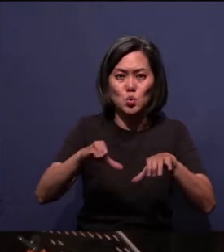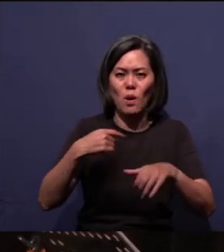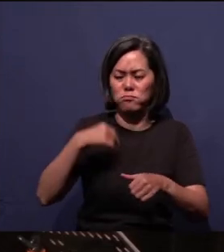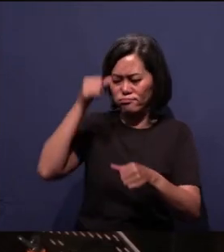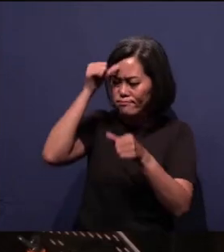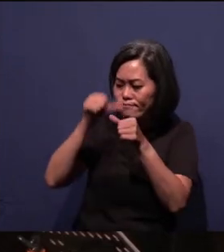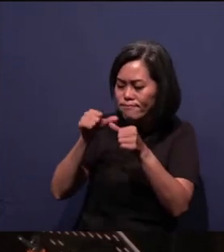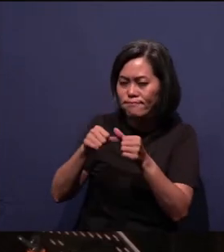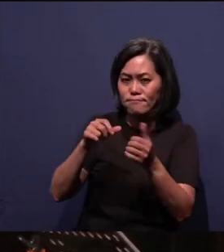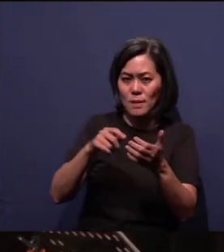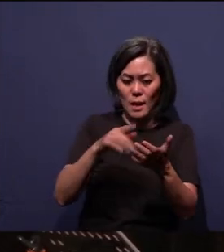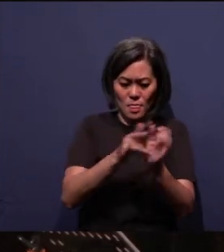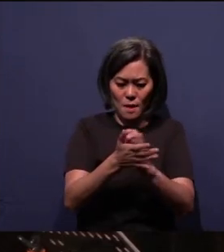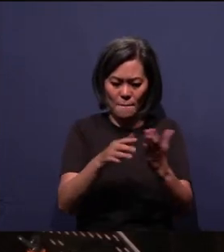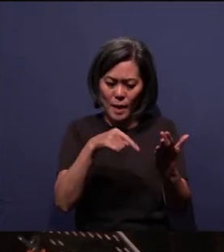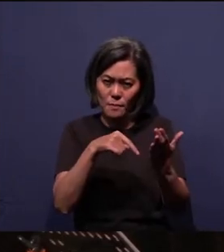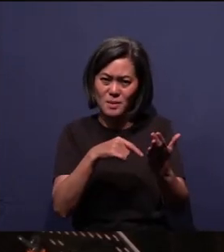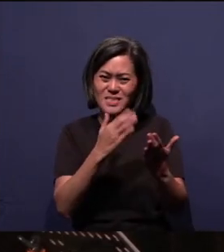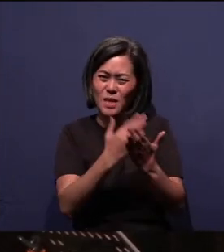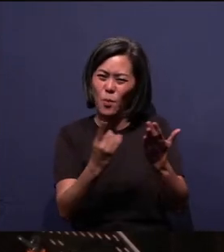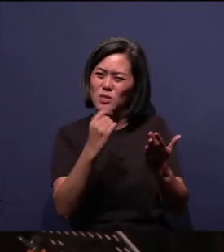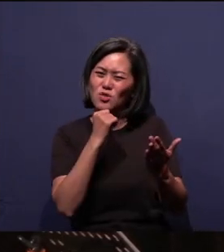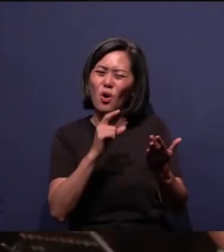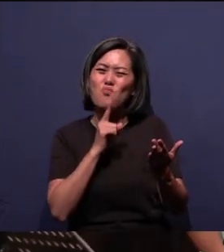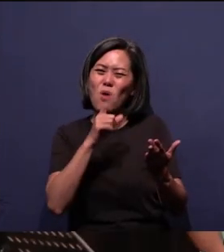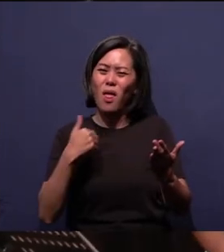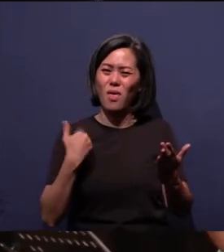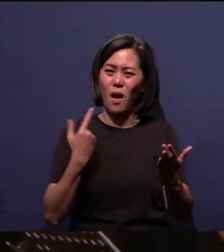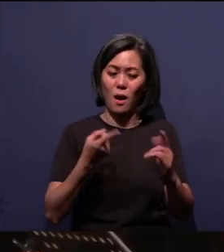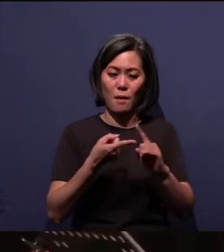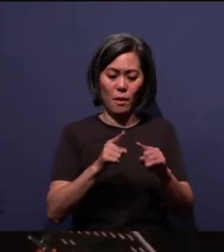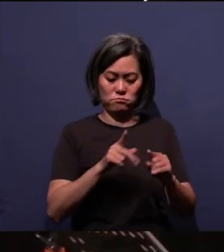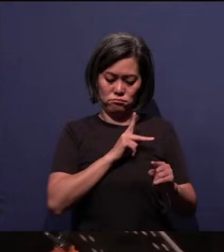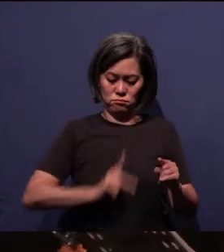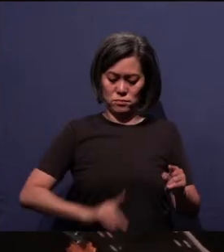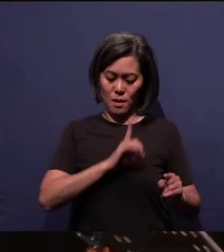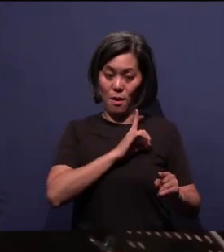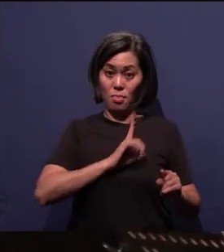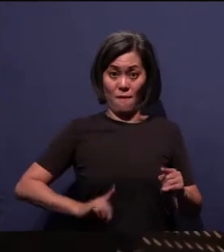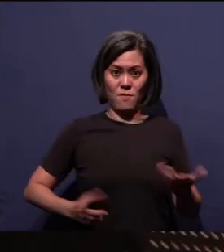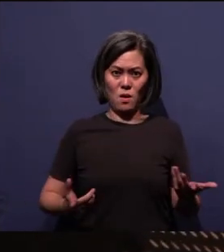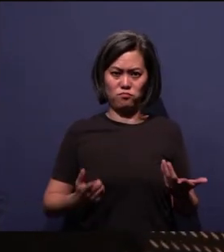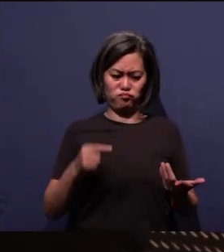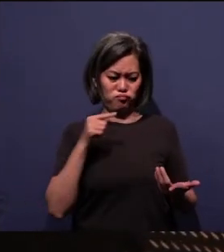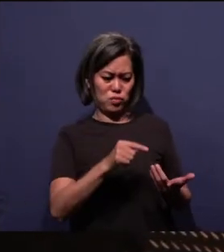there's someone who's not really a youth, you know, his name is King David. And what did he do when he praised the Lord?